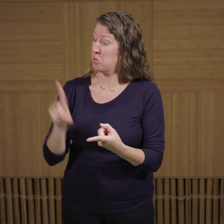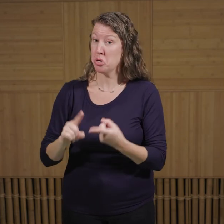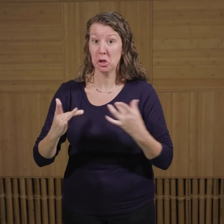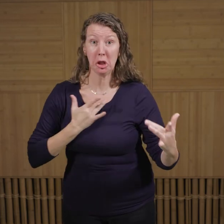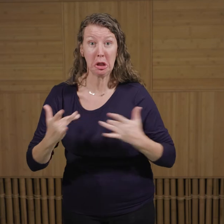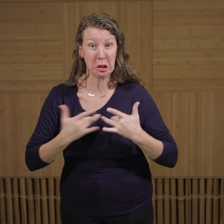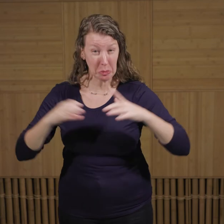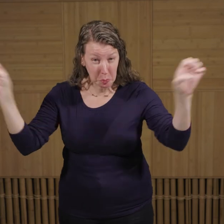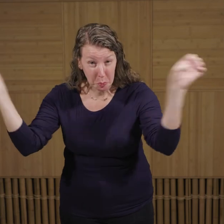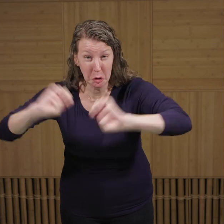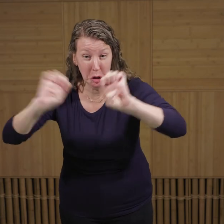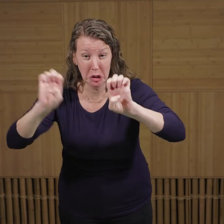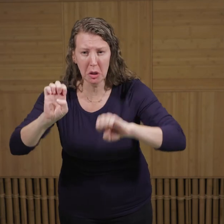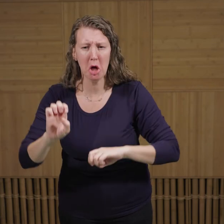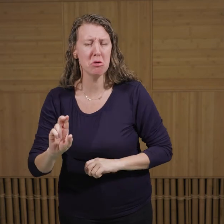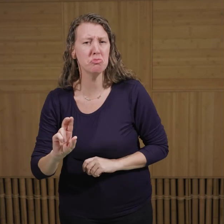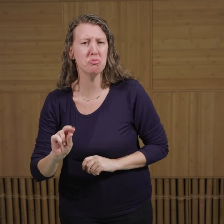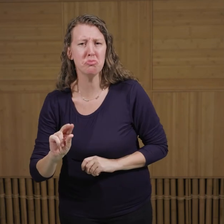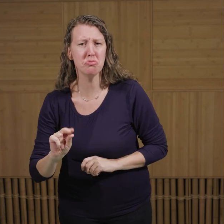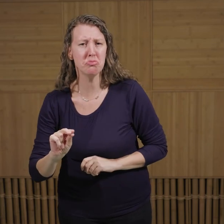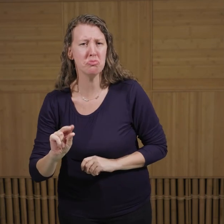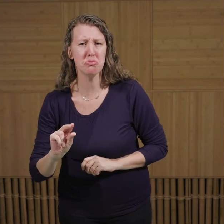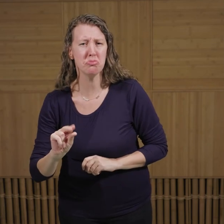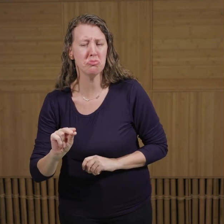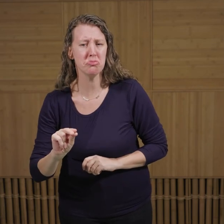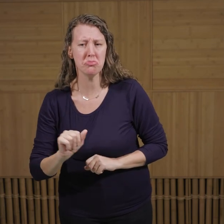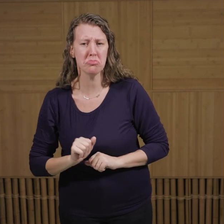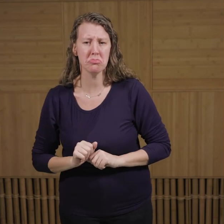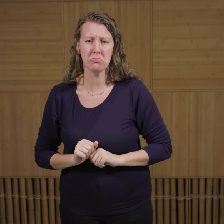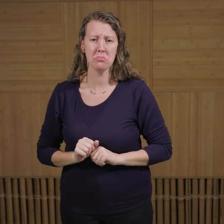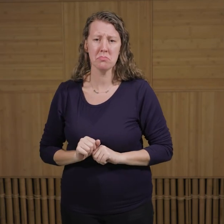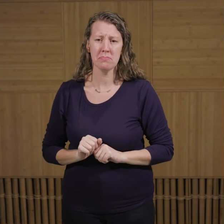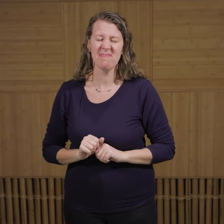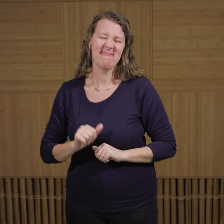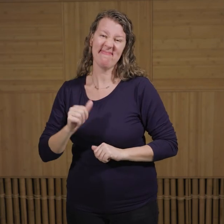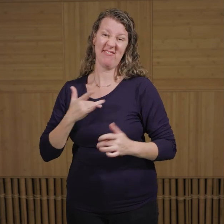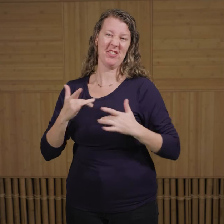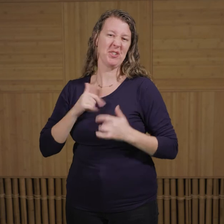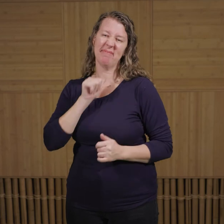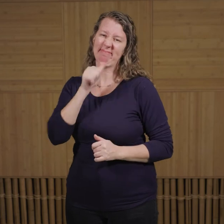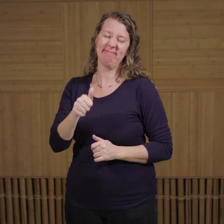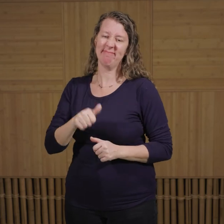This means that, unlike many of their African counterparts, they are not at risk of extinction any time soon.